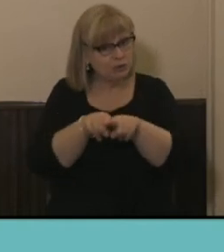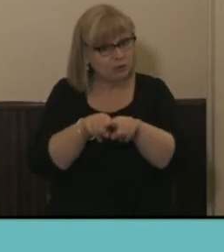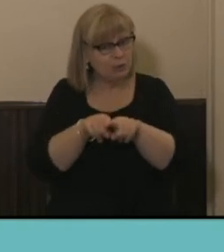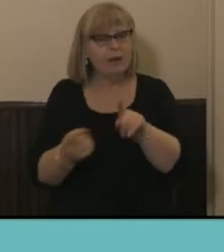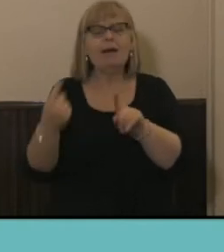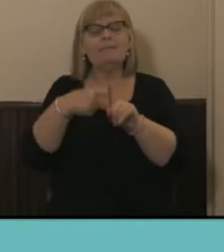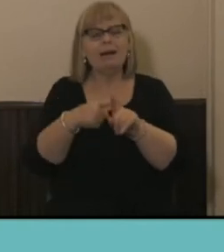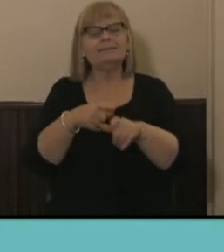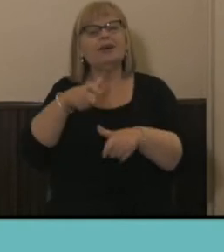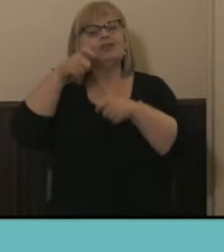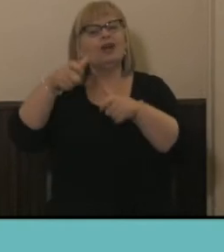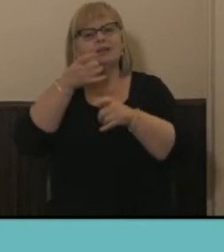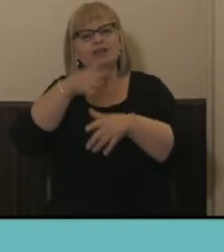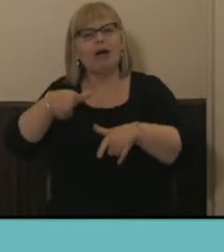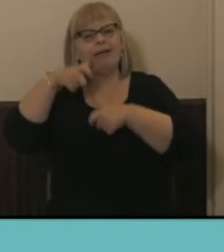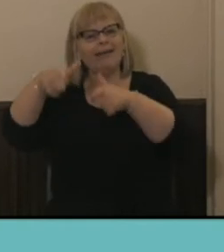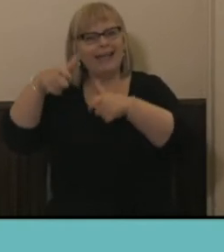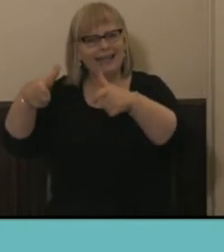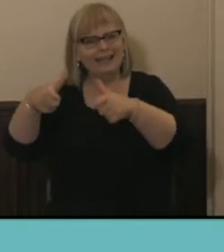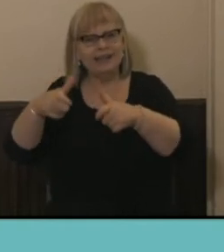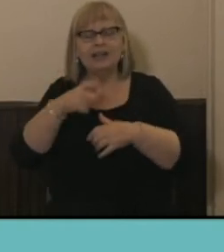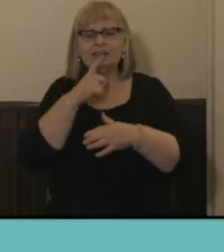for childcare which underpins that increasing employment of parents that we